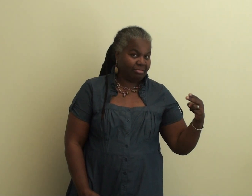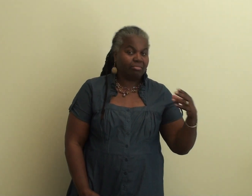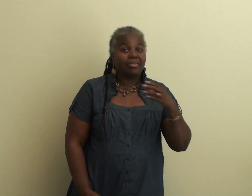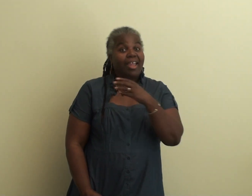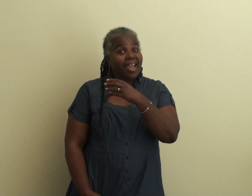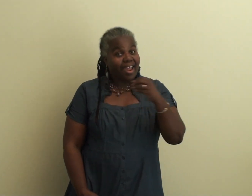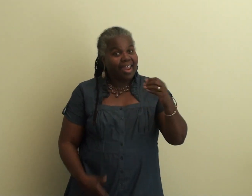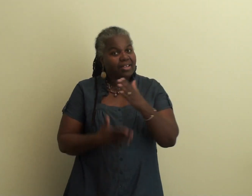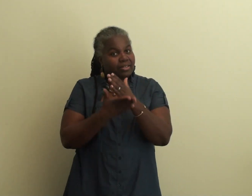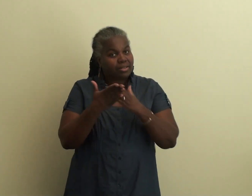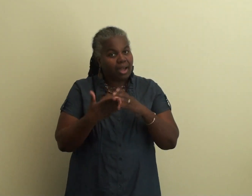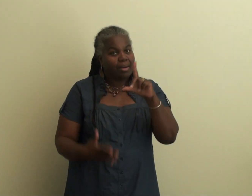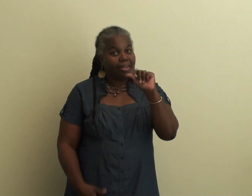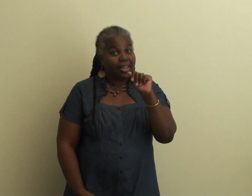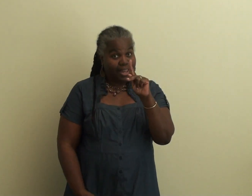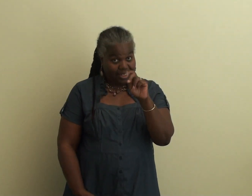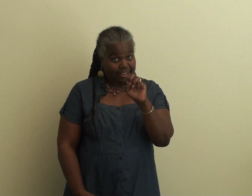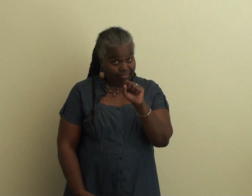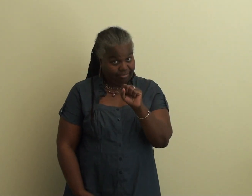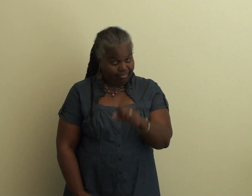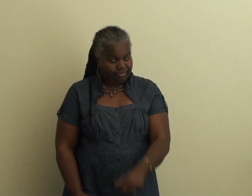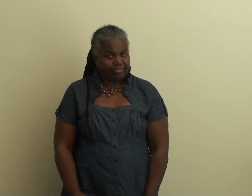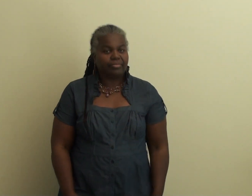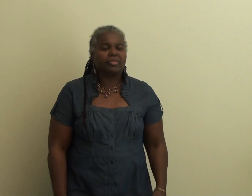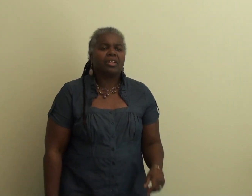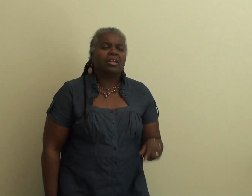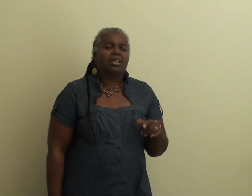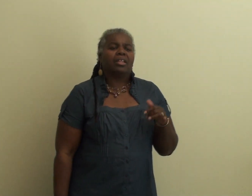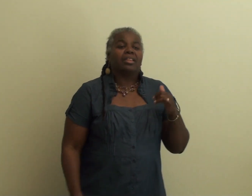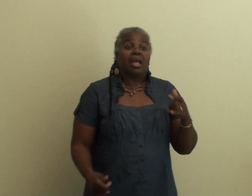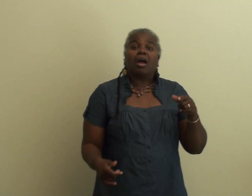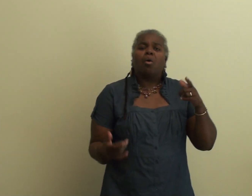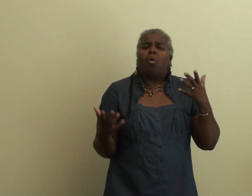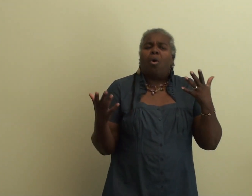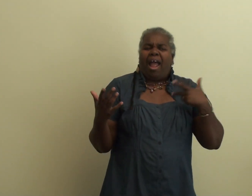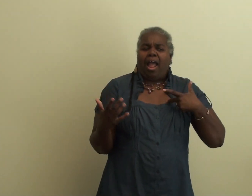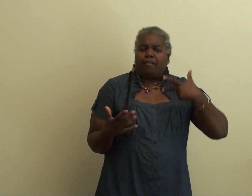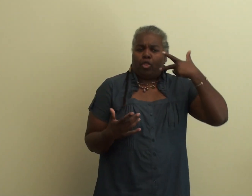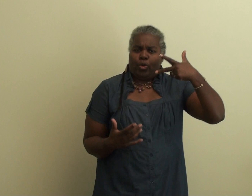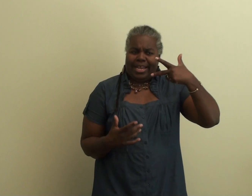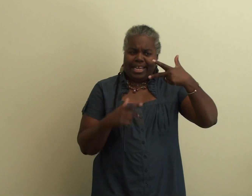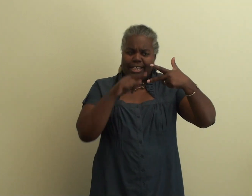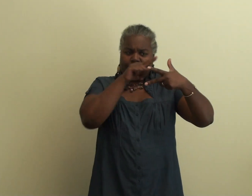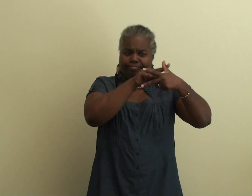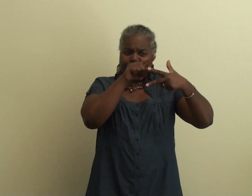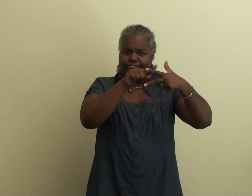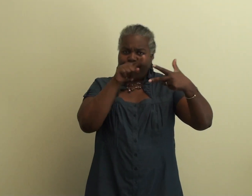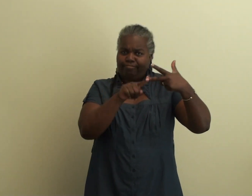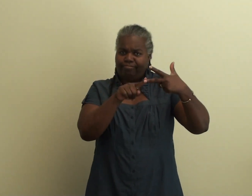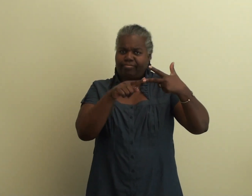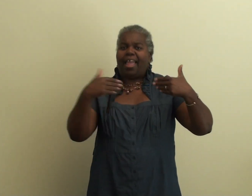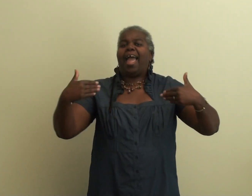easily pull you away from shore. They do occur at beaches and at some lakes.